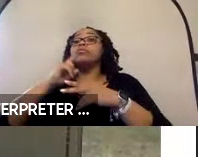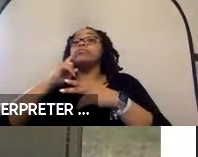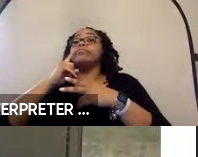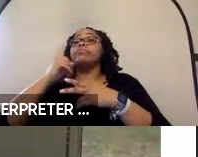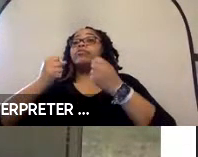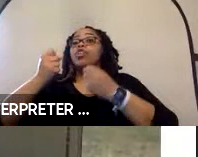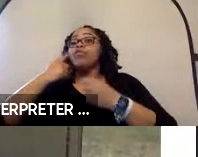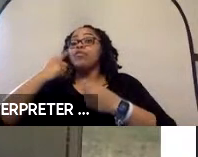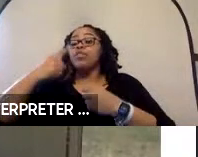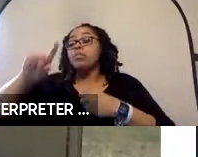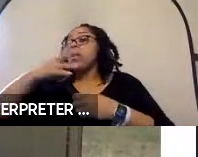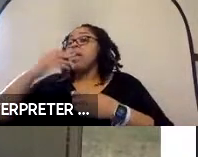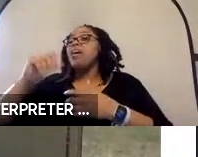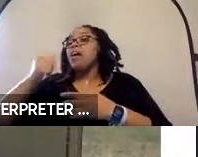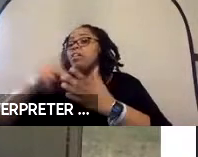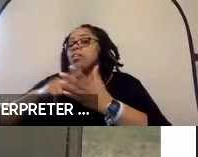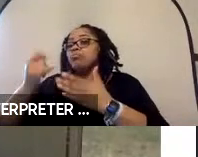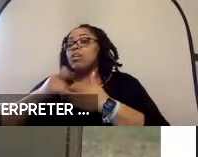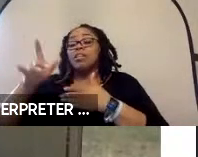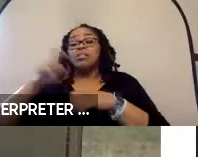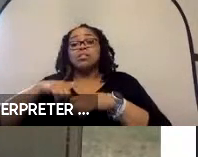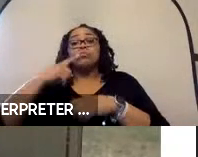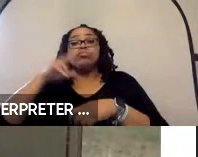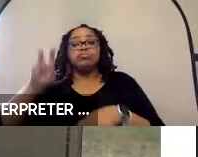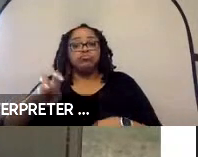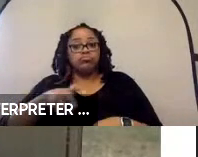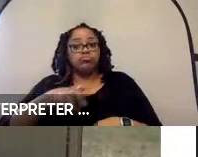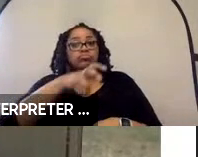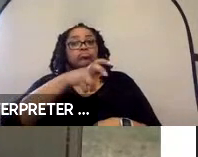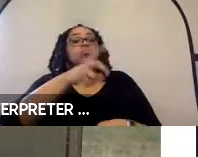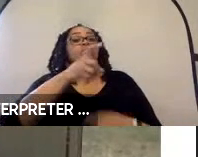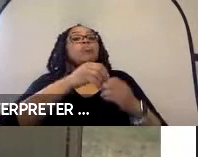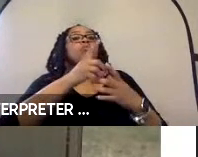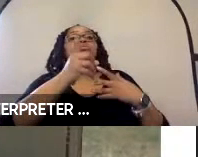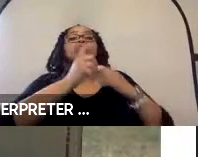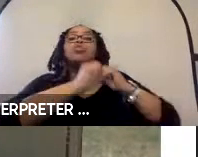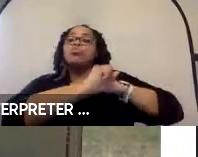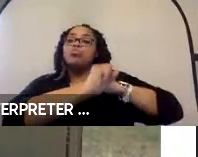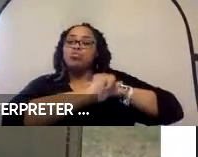projects. In that time, we have transitioned more into the commercial space. And, we have